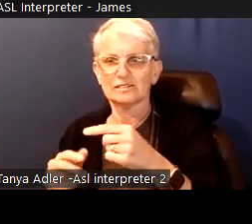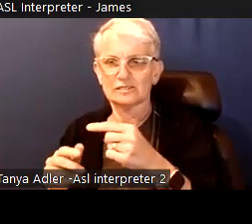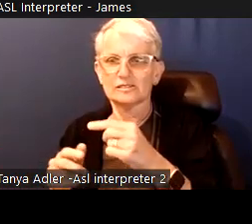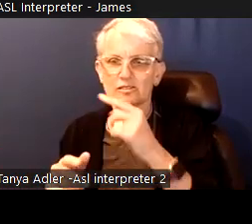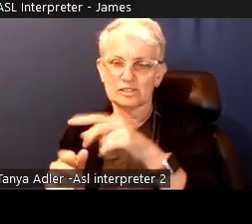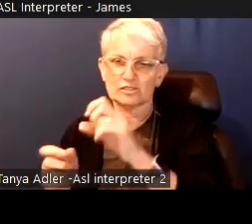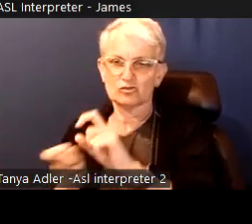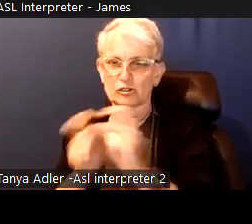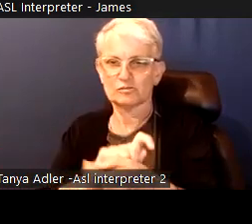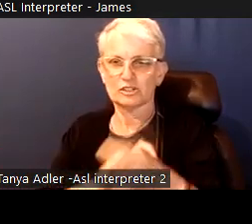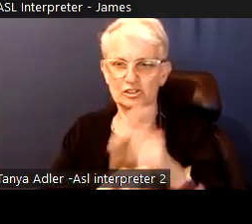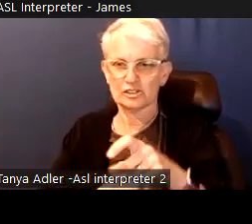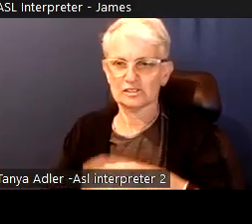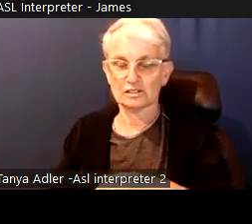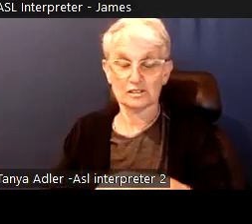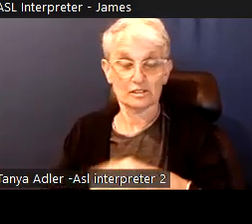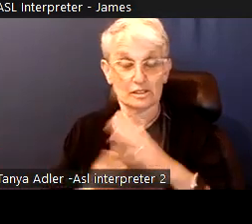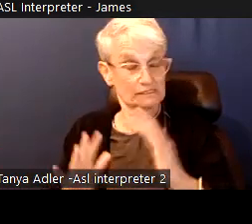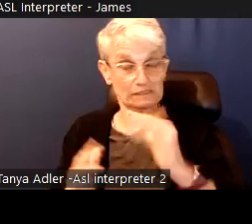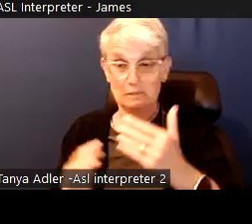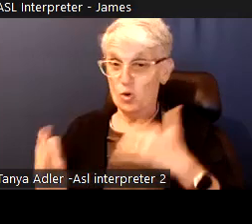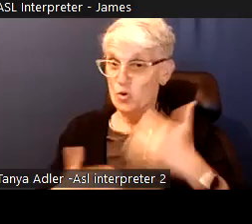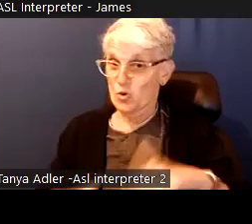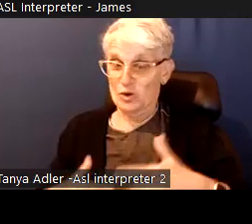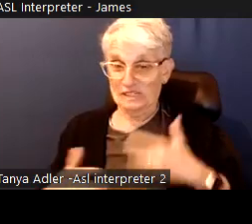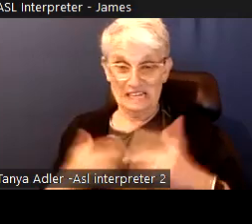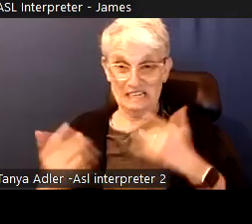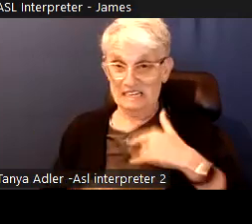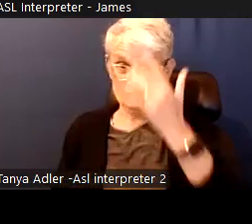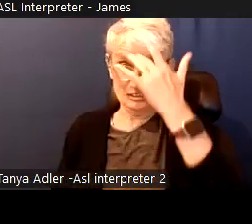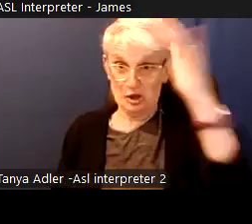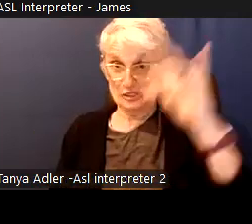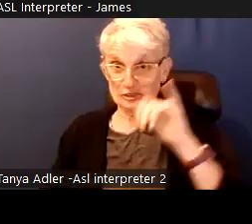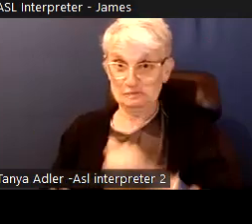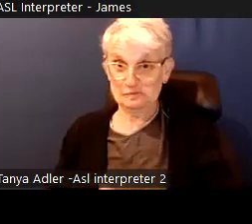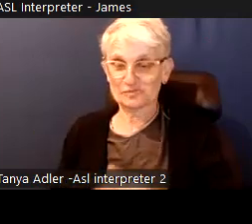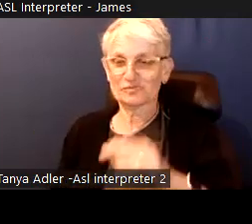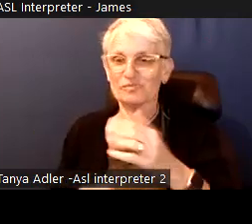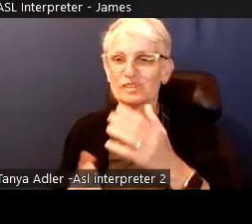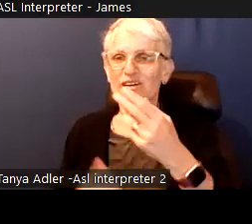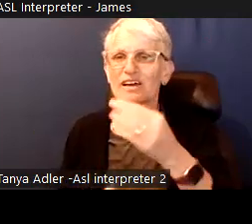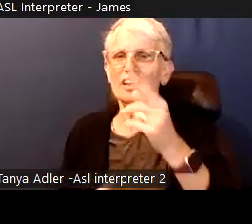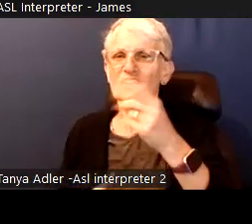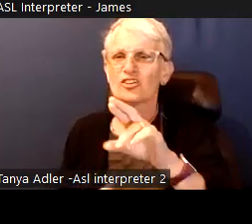promises? Question the language they use there often is not common agreement on terms for example